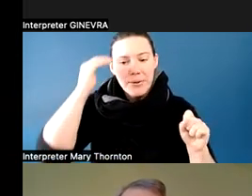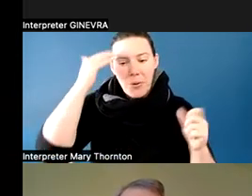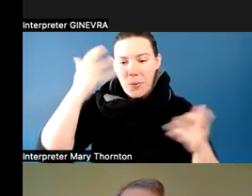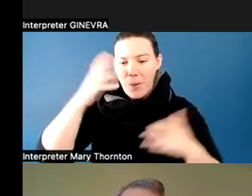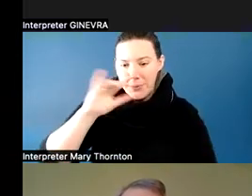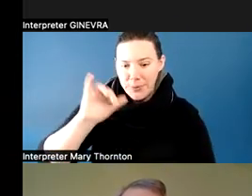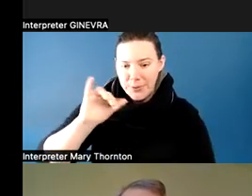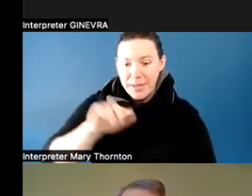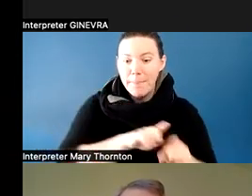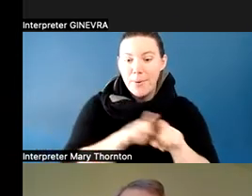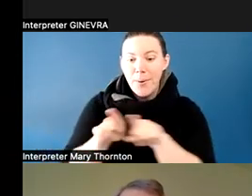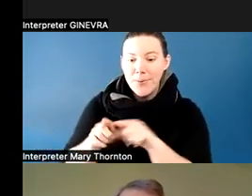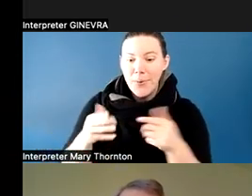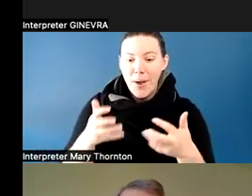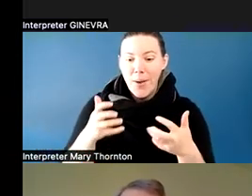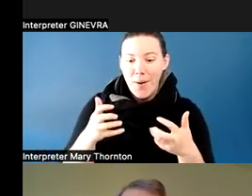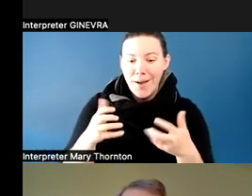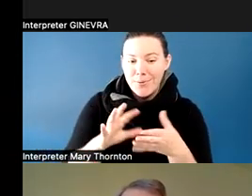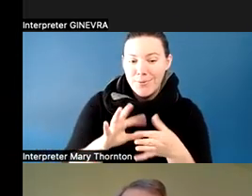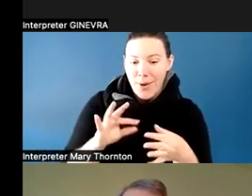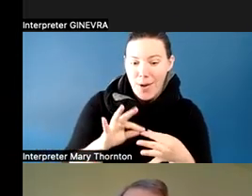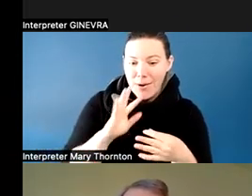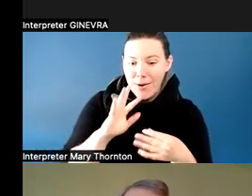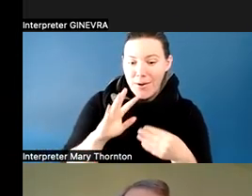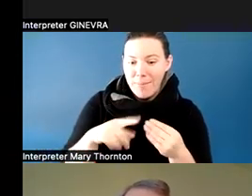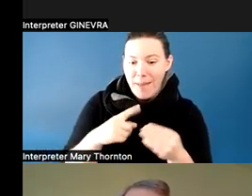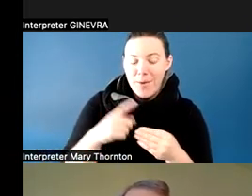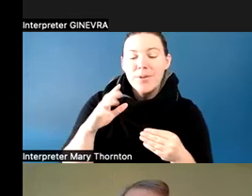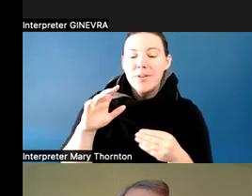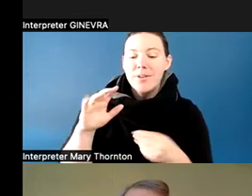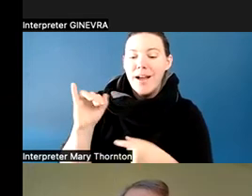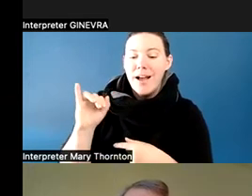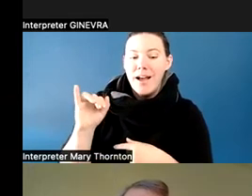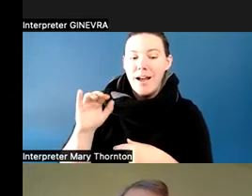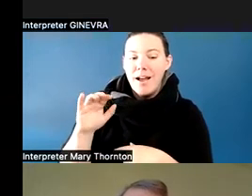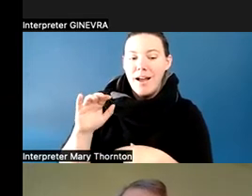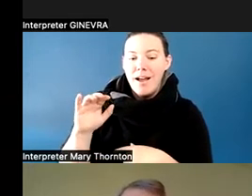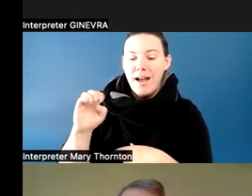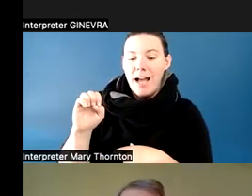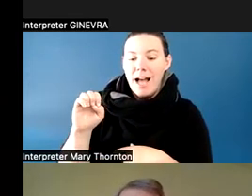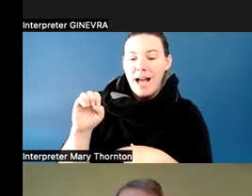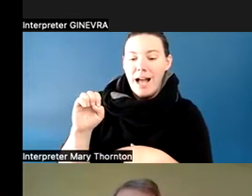about the ITEST program, which is an NSF program. And it's an acronym for Innovative Technology